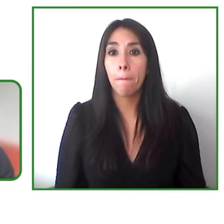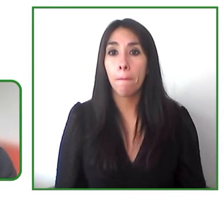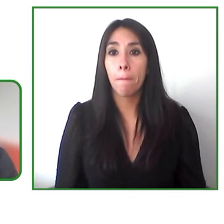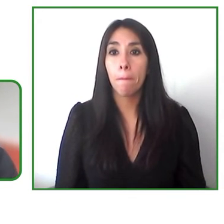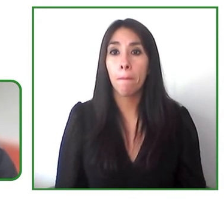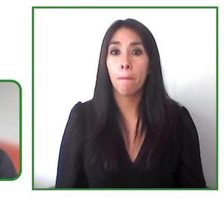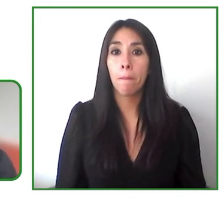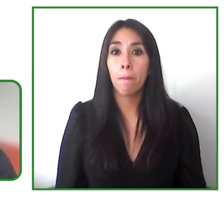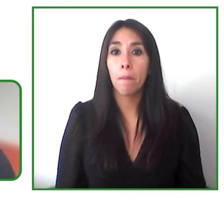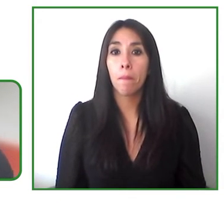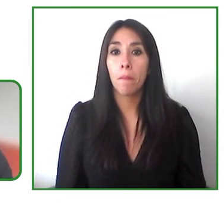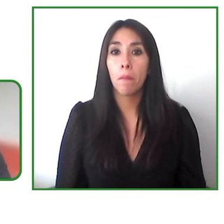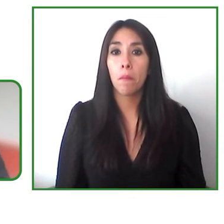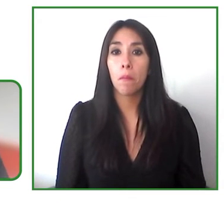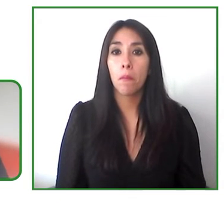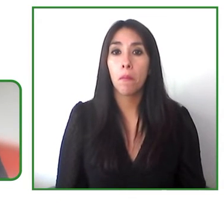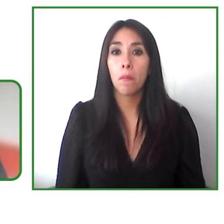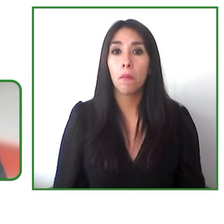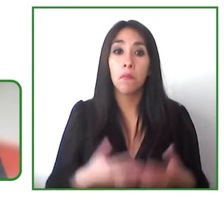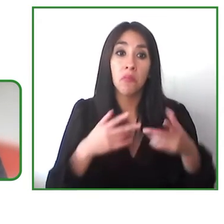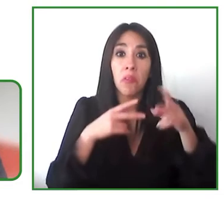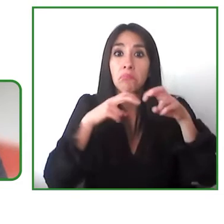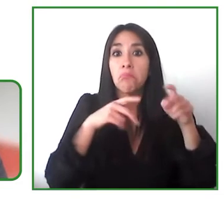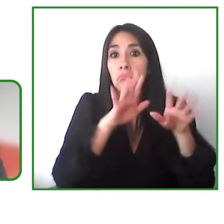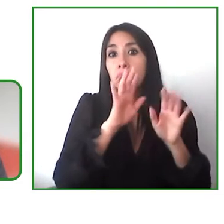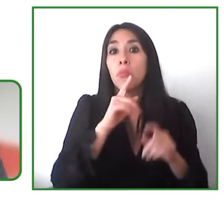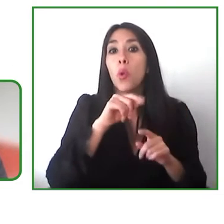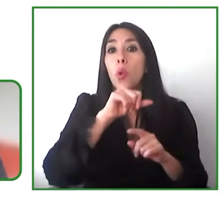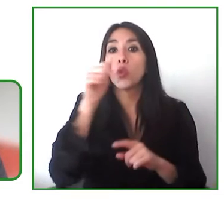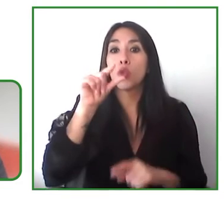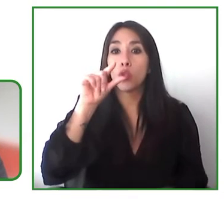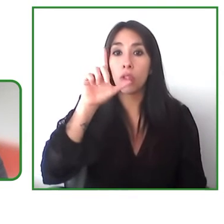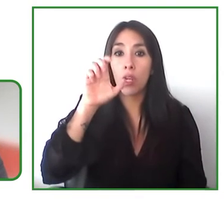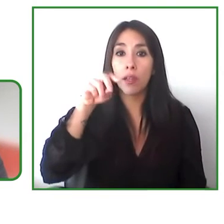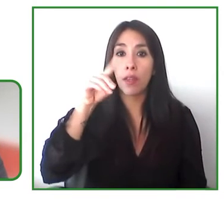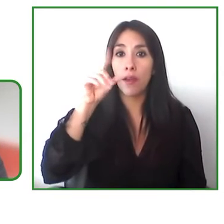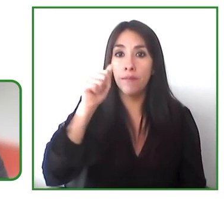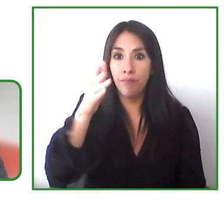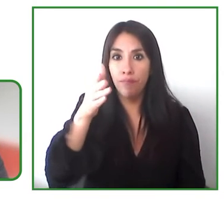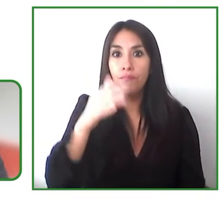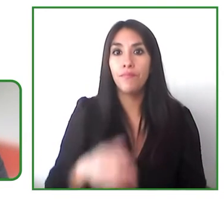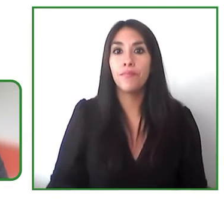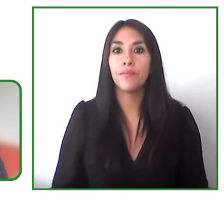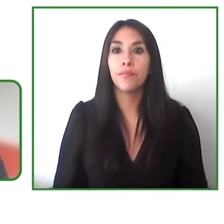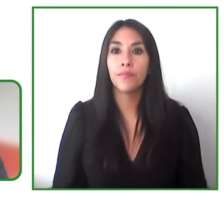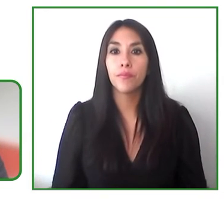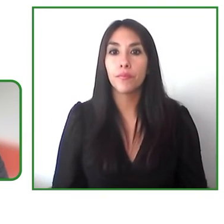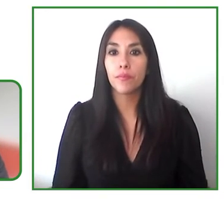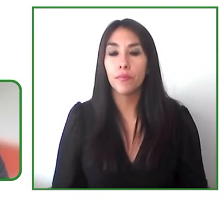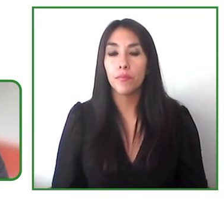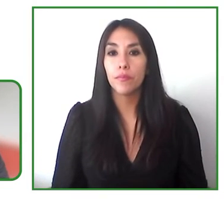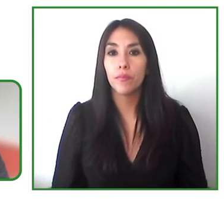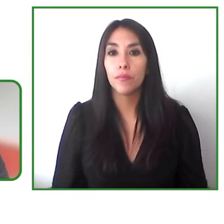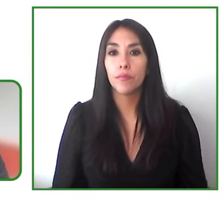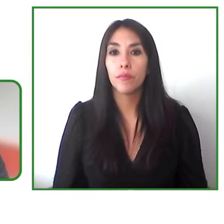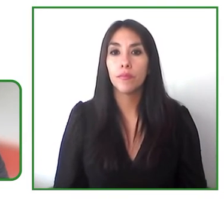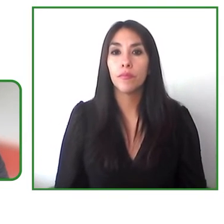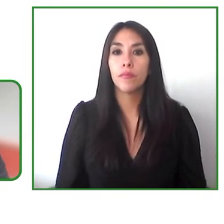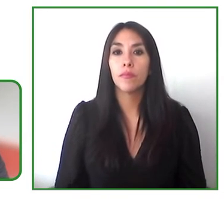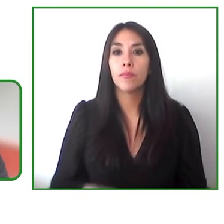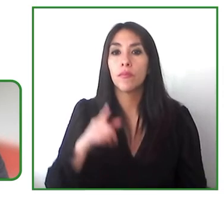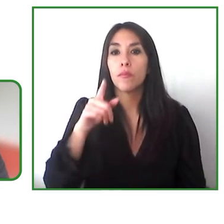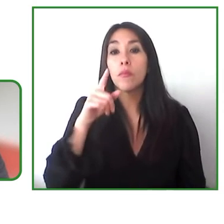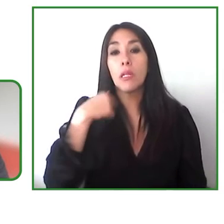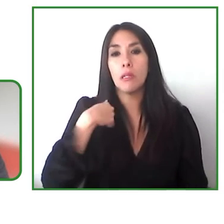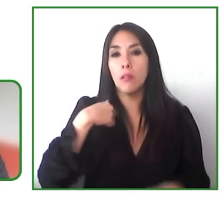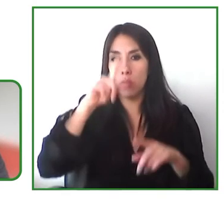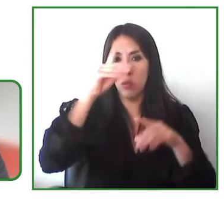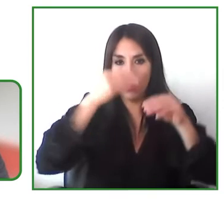what about you glenda i'd like to add to his suggestion